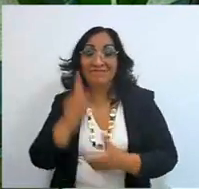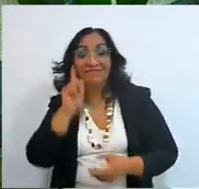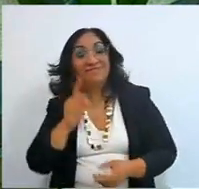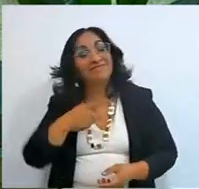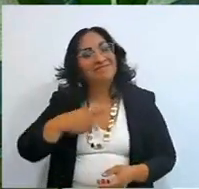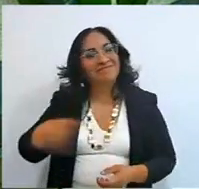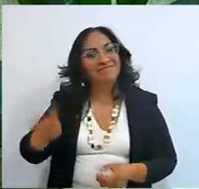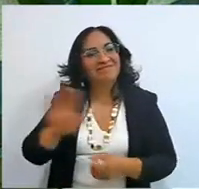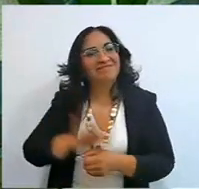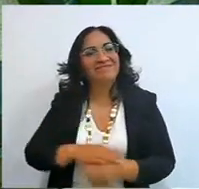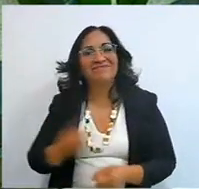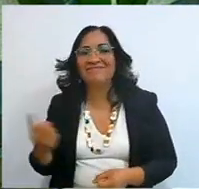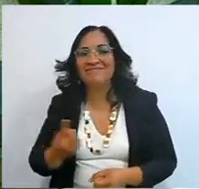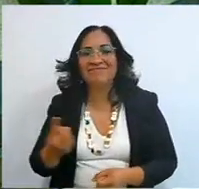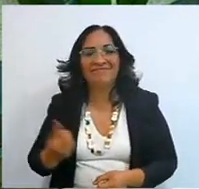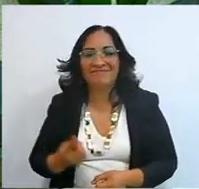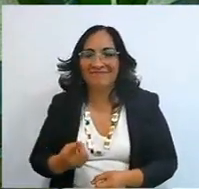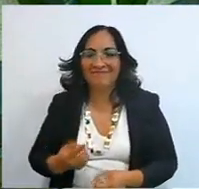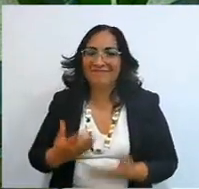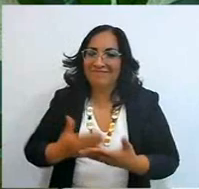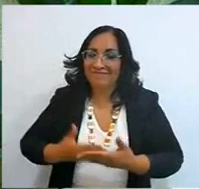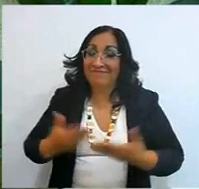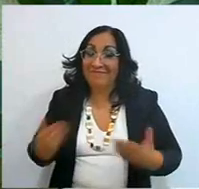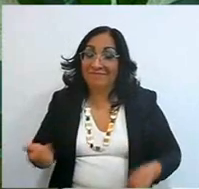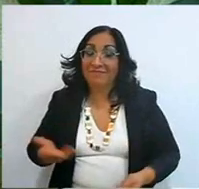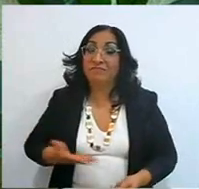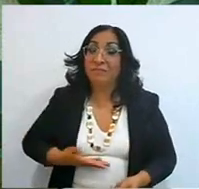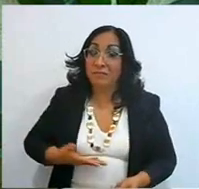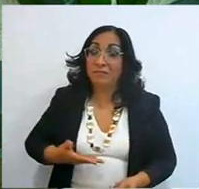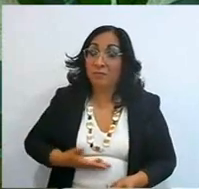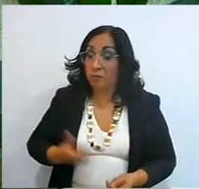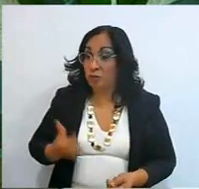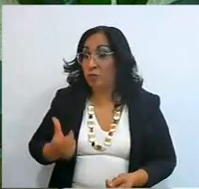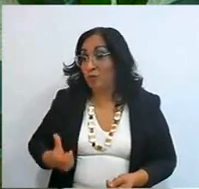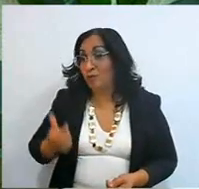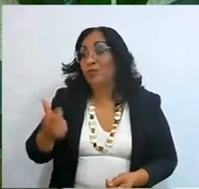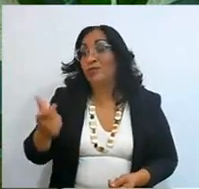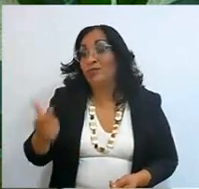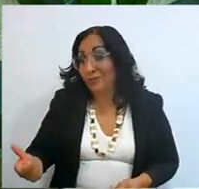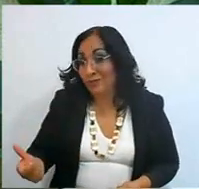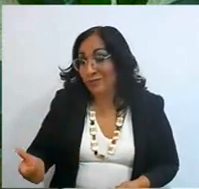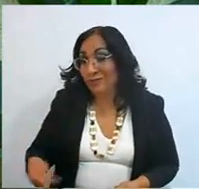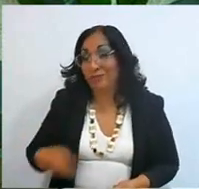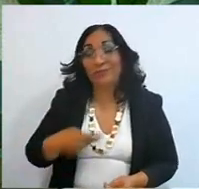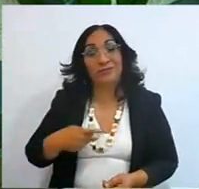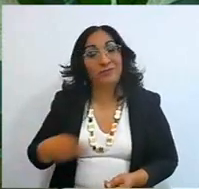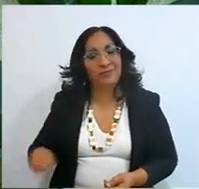of the usufruct, of the fruit of that boxer who took all the blows for you,